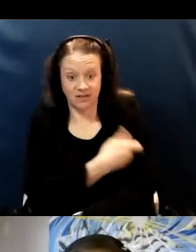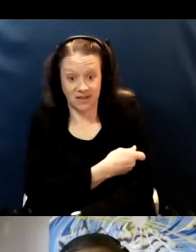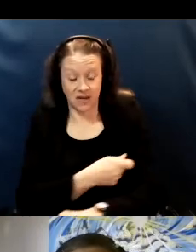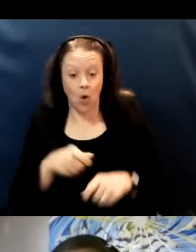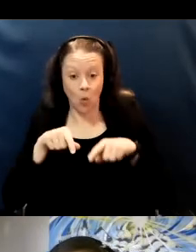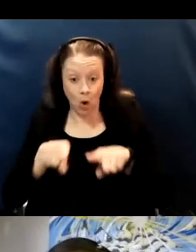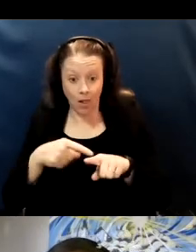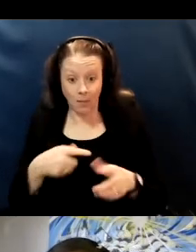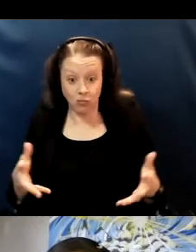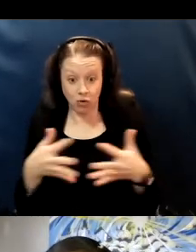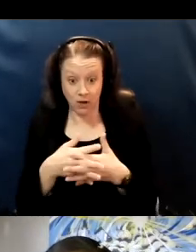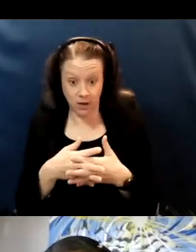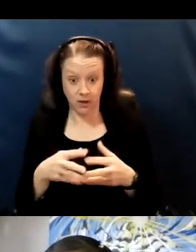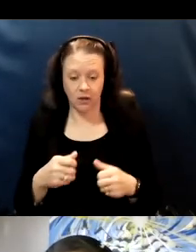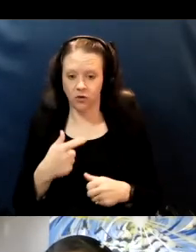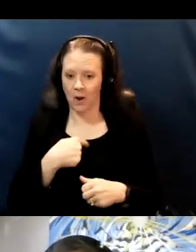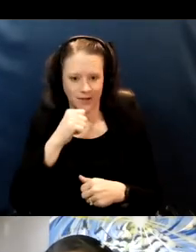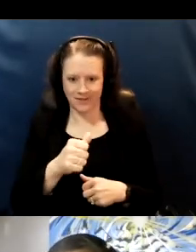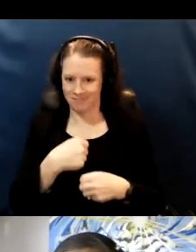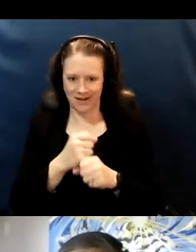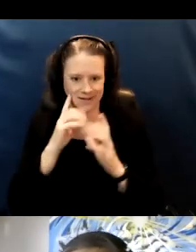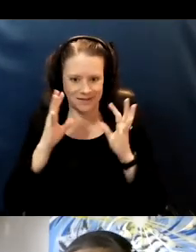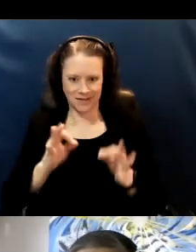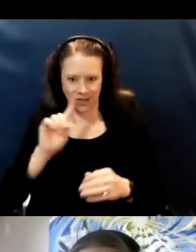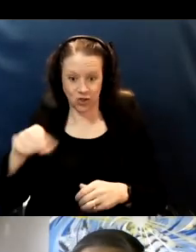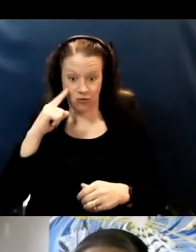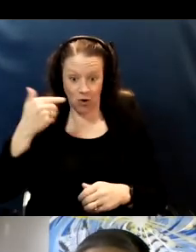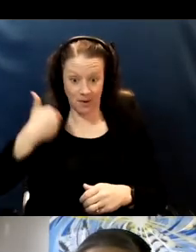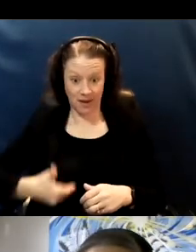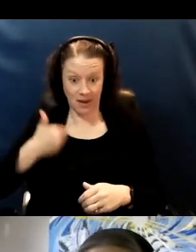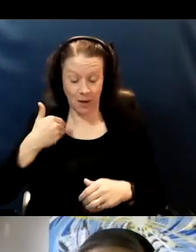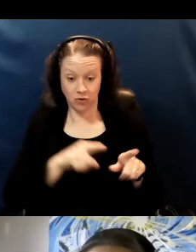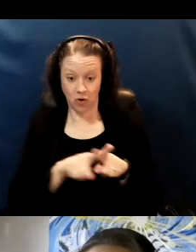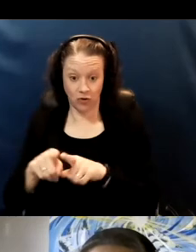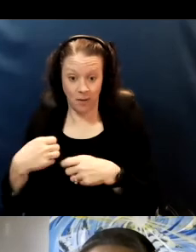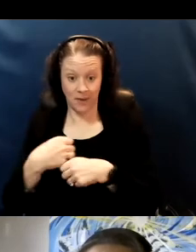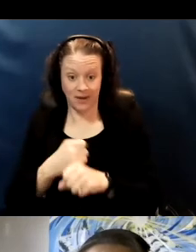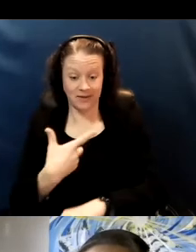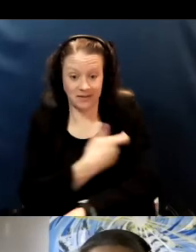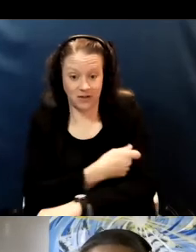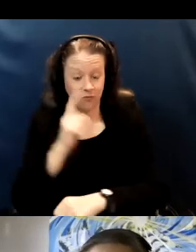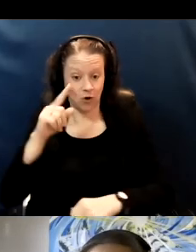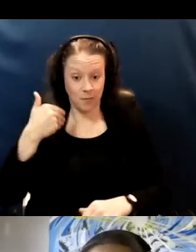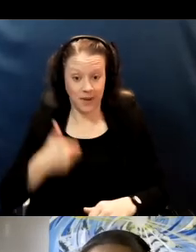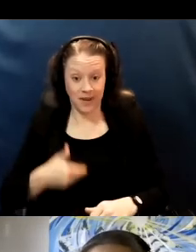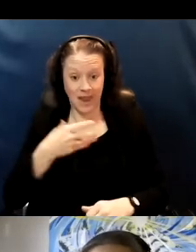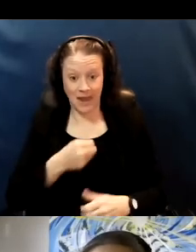And so I wasn't making a decision just for me I was making a decision for me and the person I will love the most in this world.